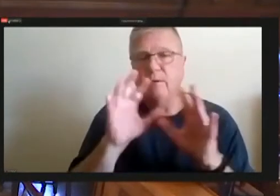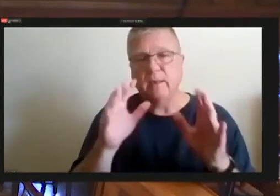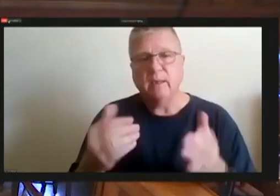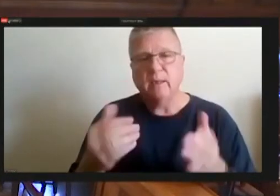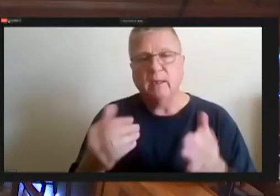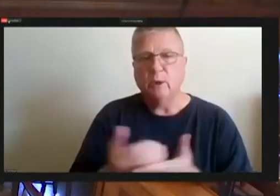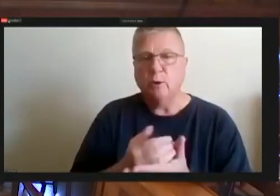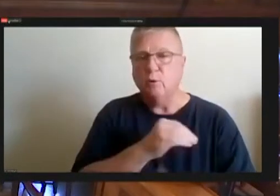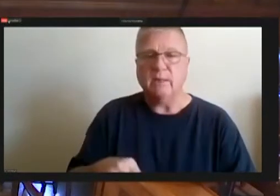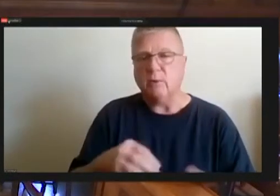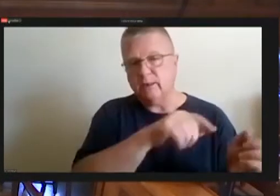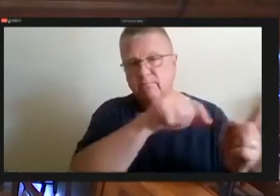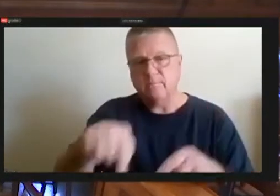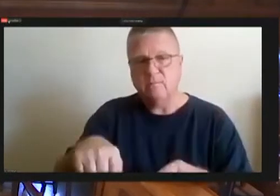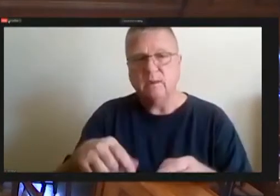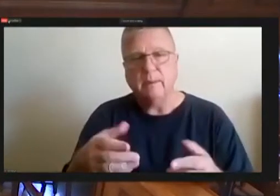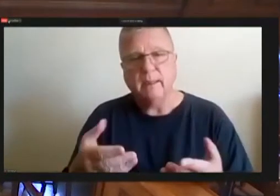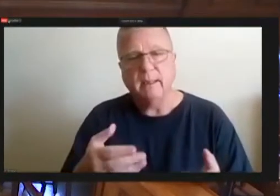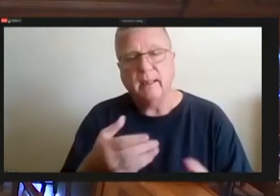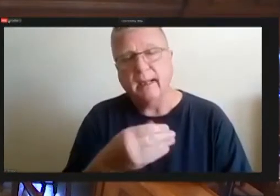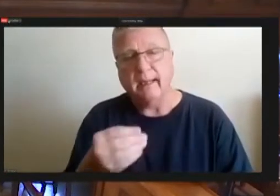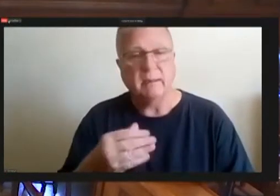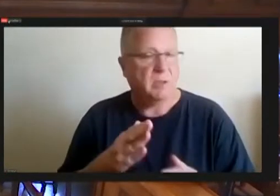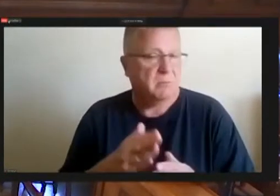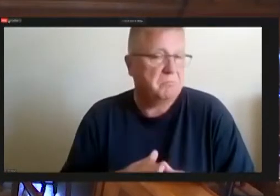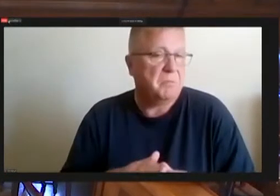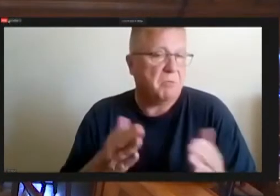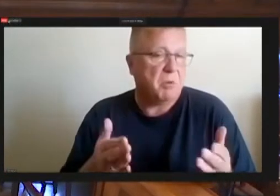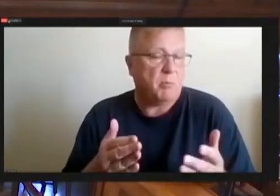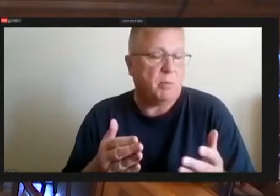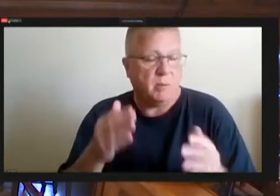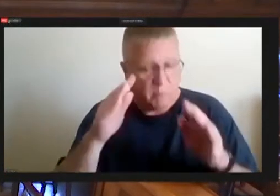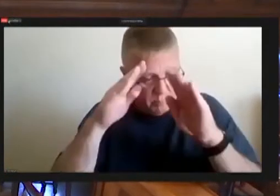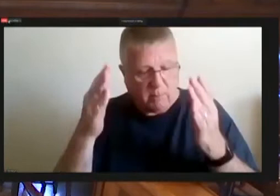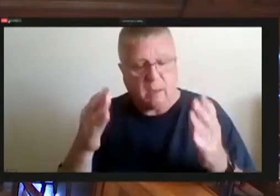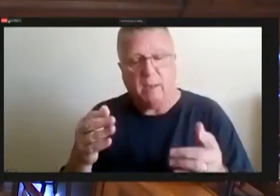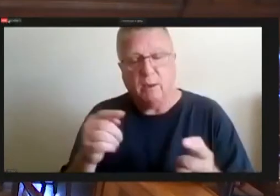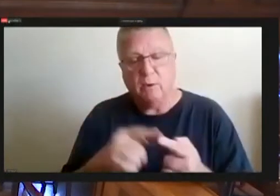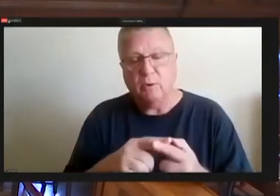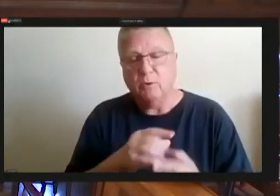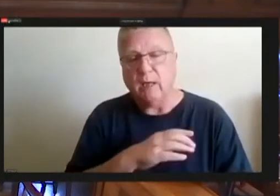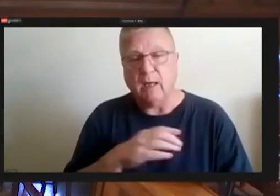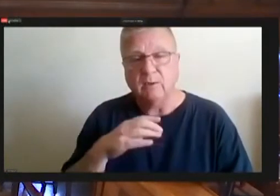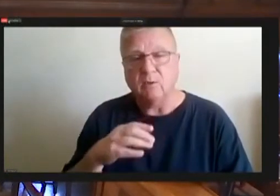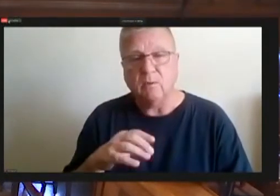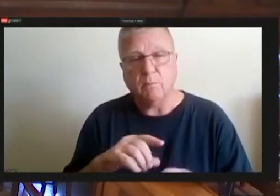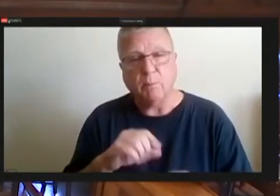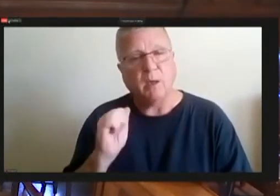So I'm open to a discussion with counsel but I'm obviously supportive. Thank you.